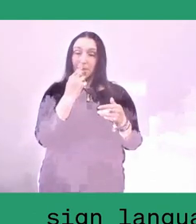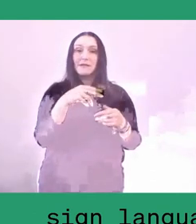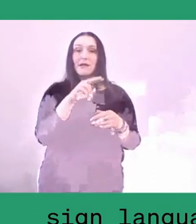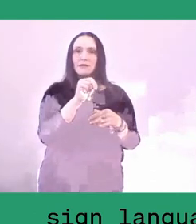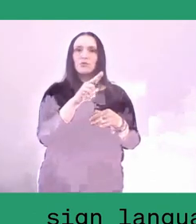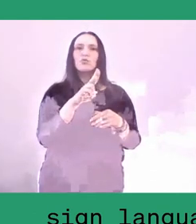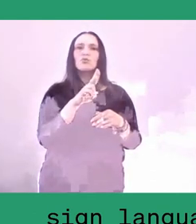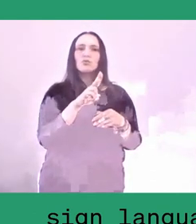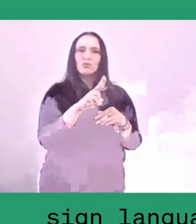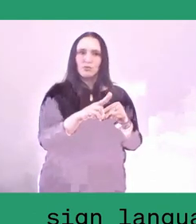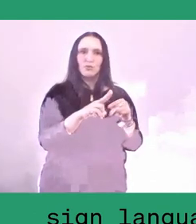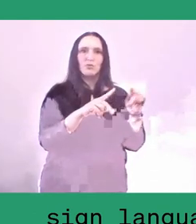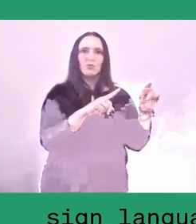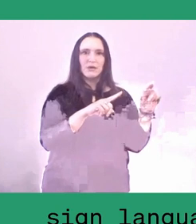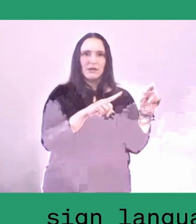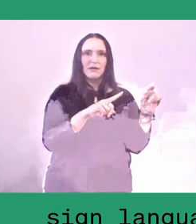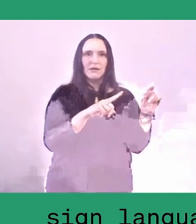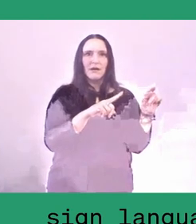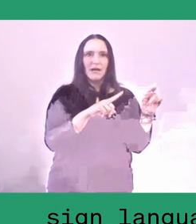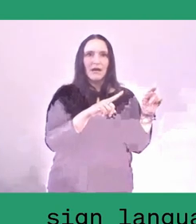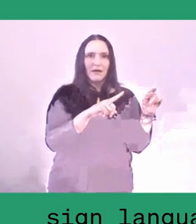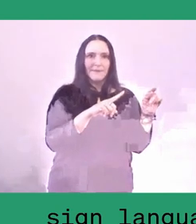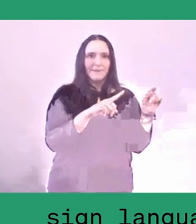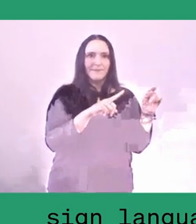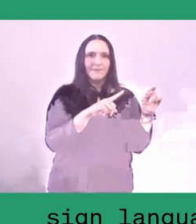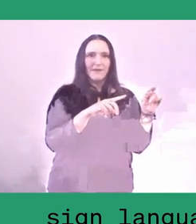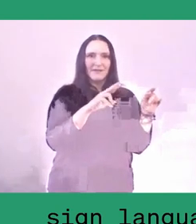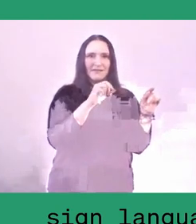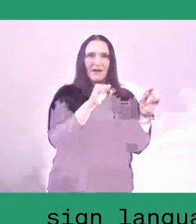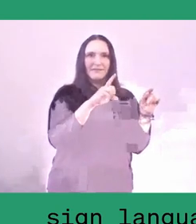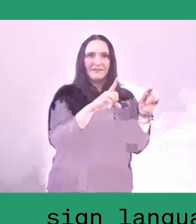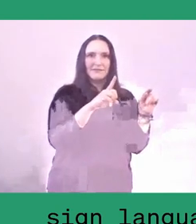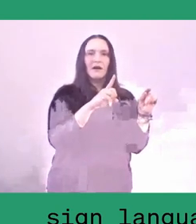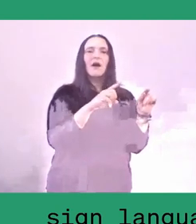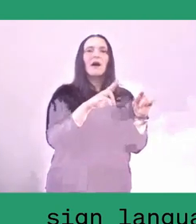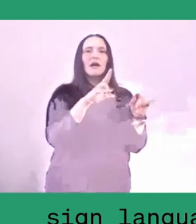or the moderate, the moderate Islamic organisation